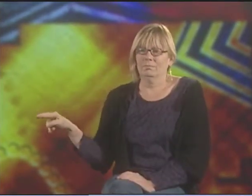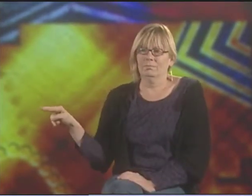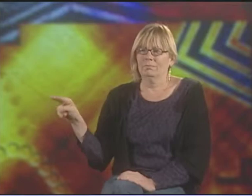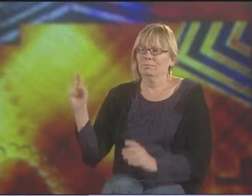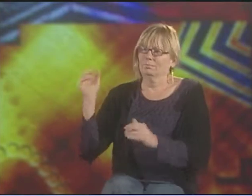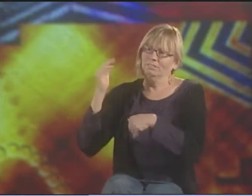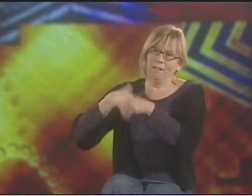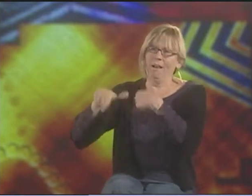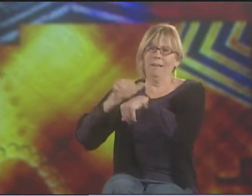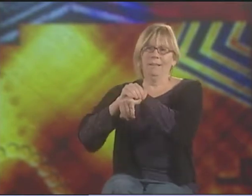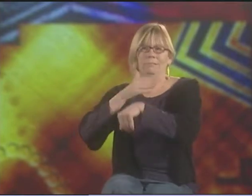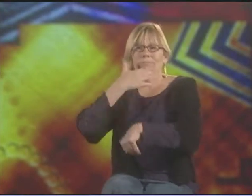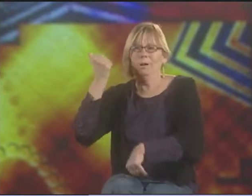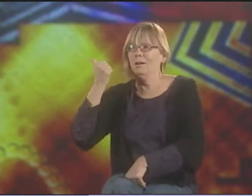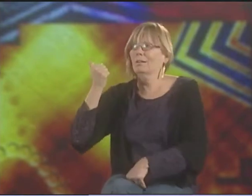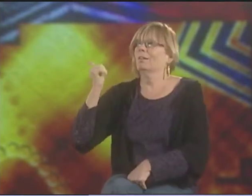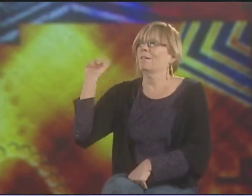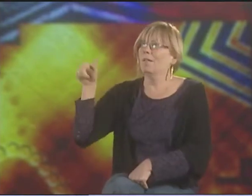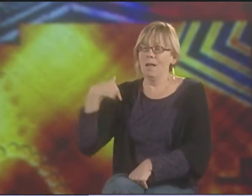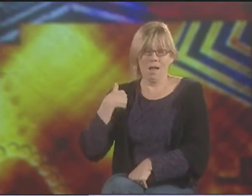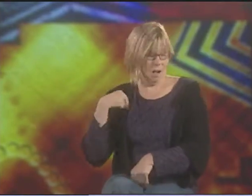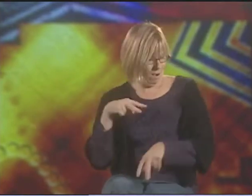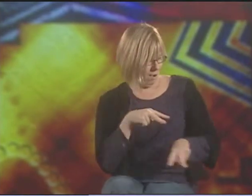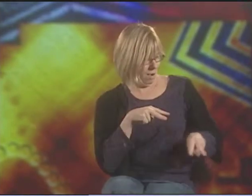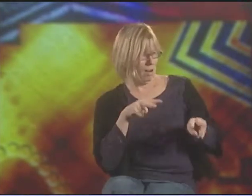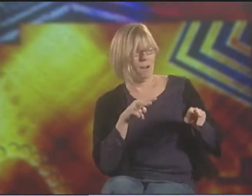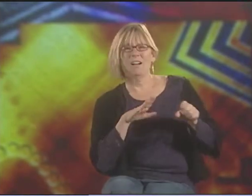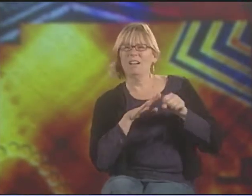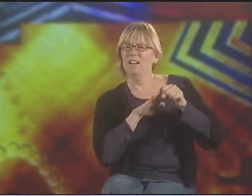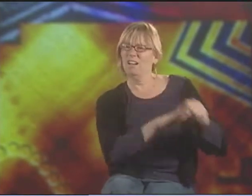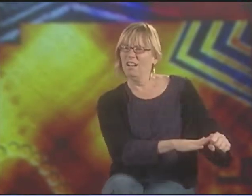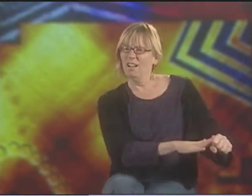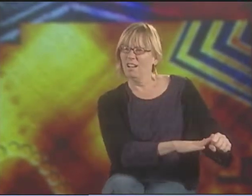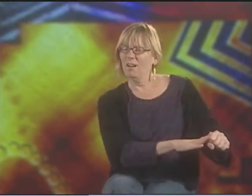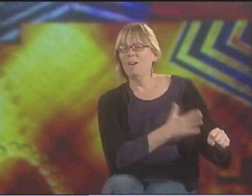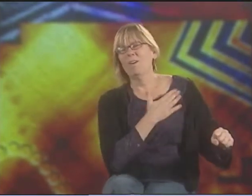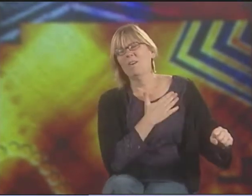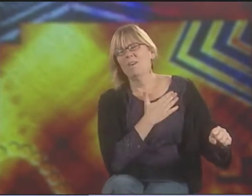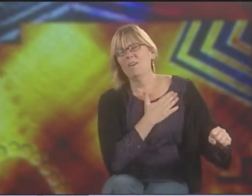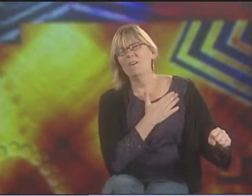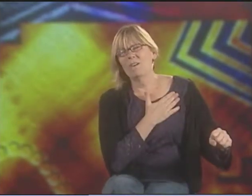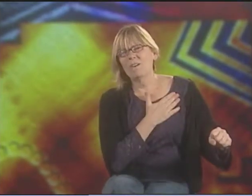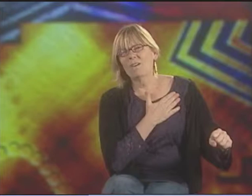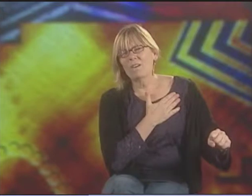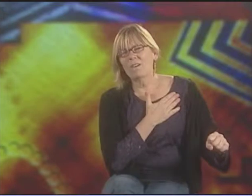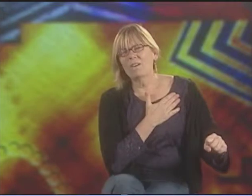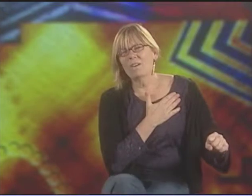AND IT'S NO GOOD. SIGNED ENGLISH IS BETTER. BUT SHE'S SAYING, LOOK, LOOK AT THIS OPPRESSED LANGUAGE. HOW SAD.